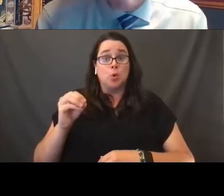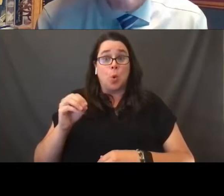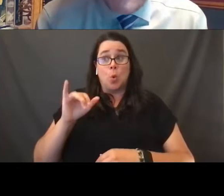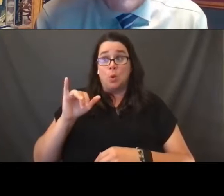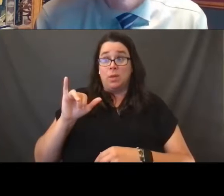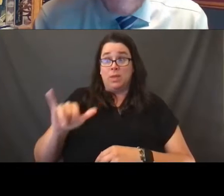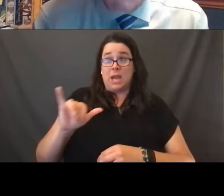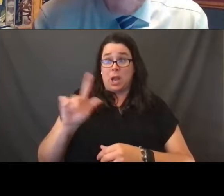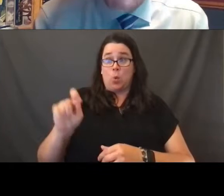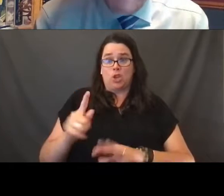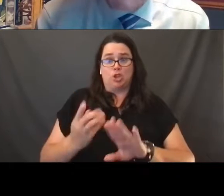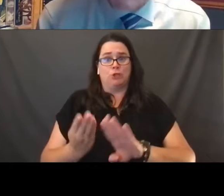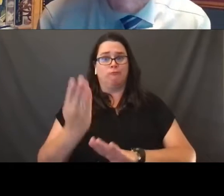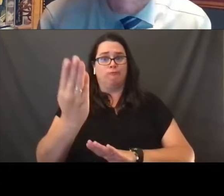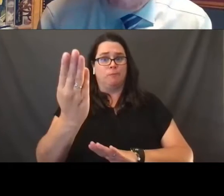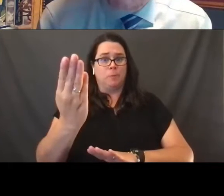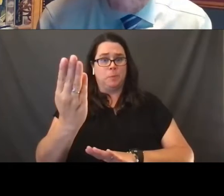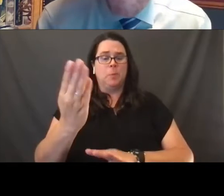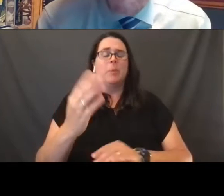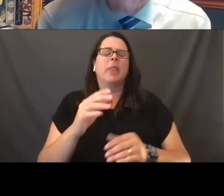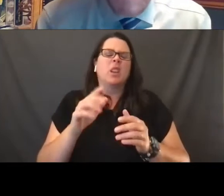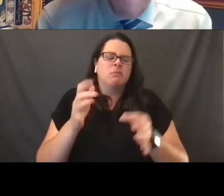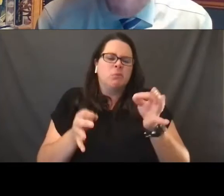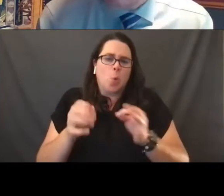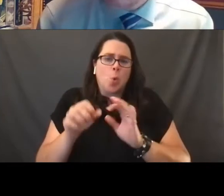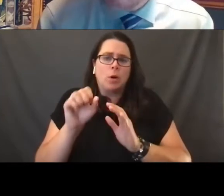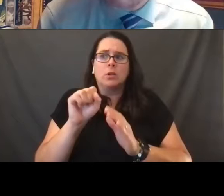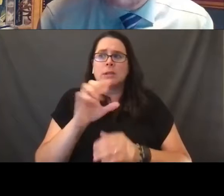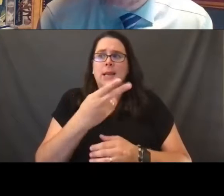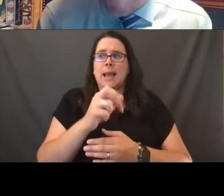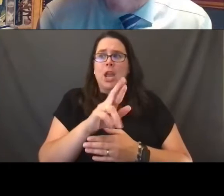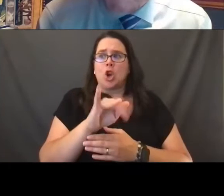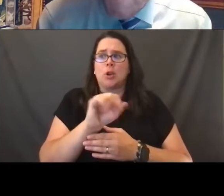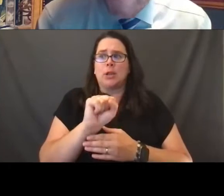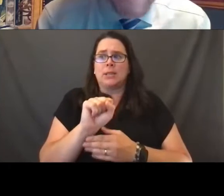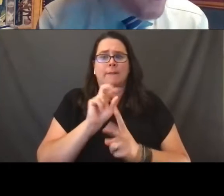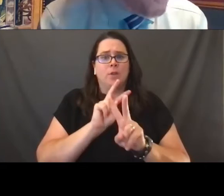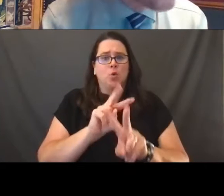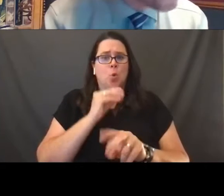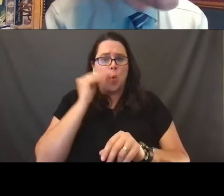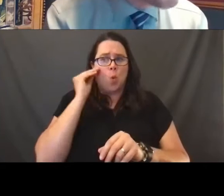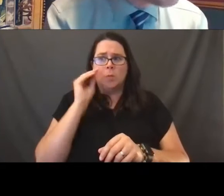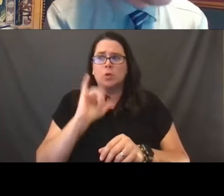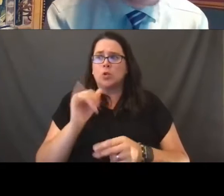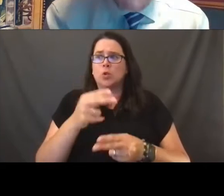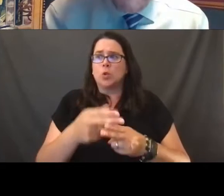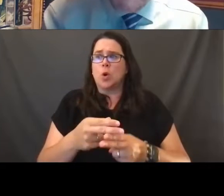in the case called Harris Funeral Homes, also known as Bostock, also known as Zarda,